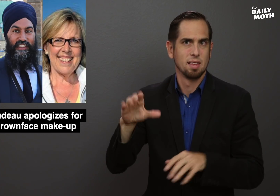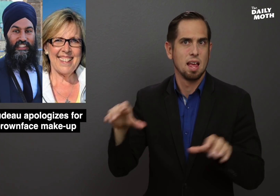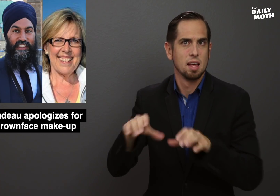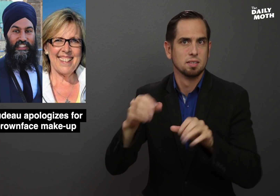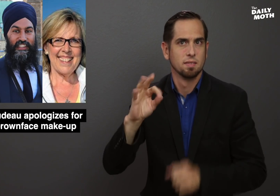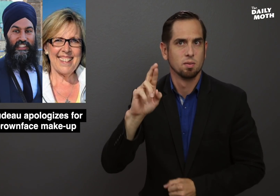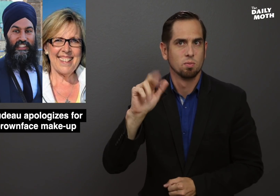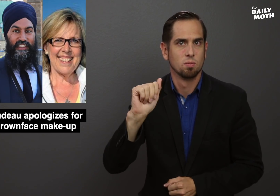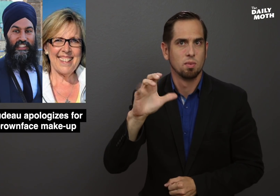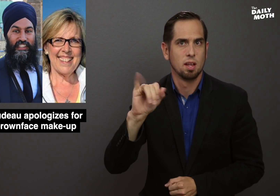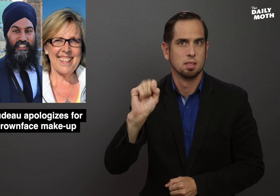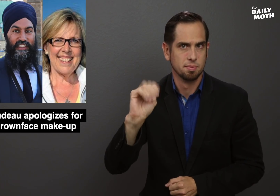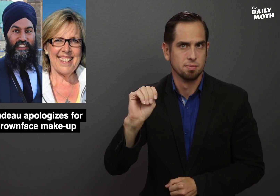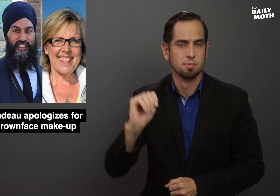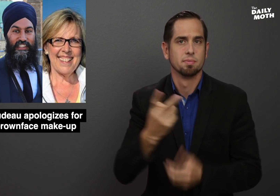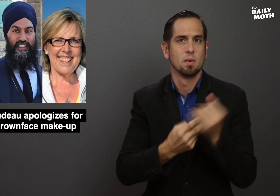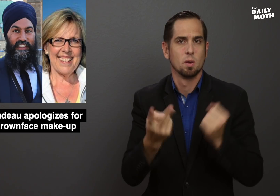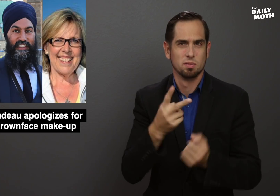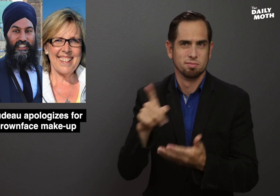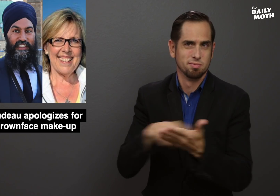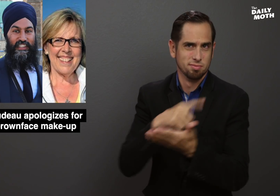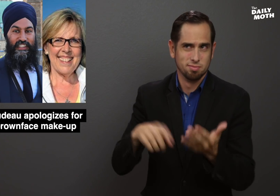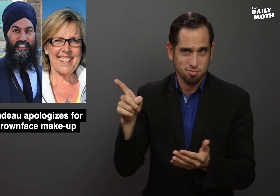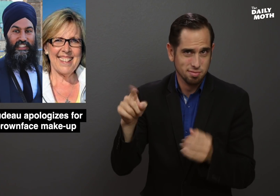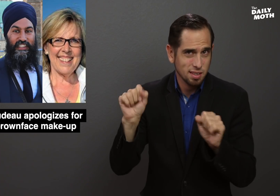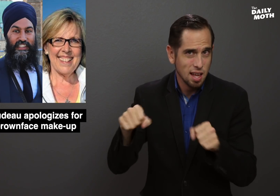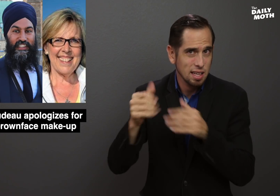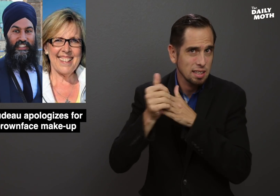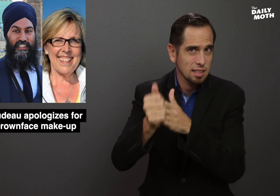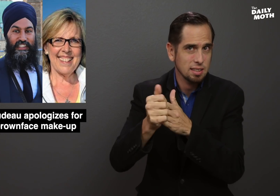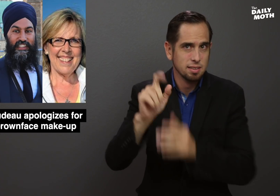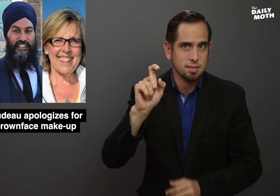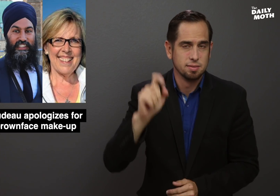the acts of racism and criticized his ability to lead.